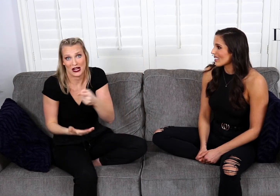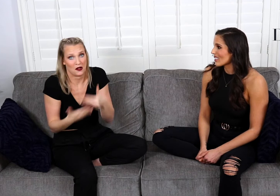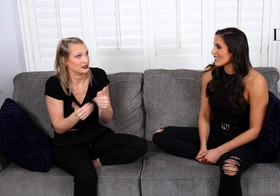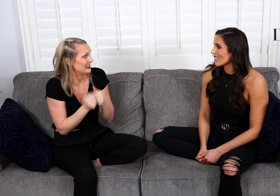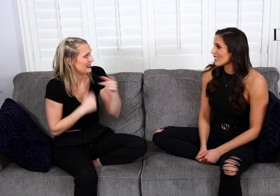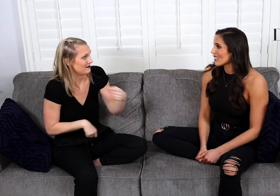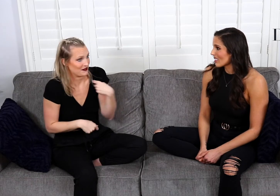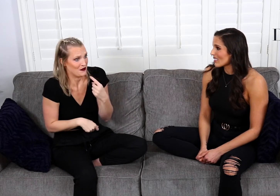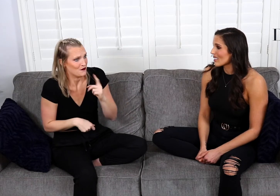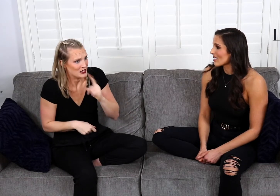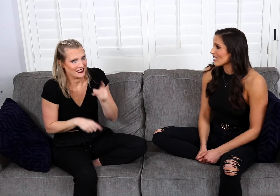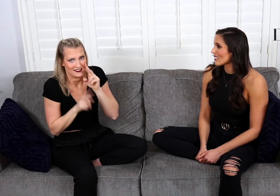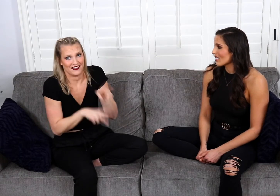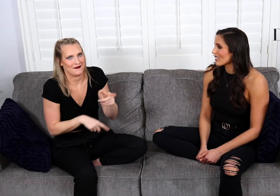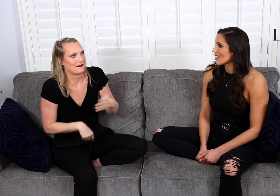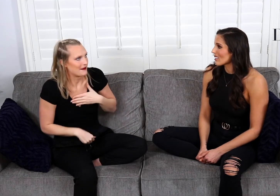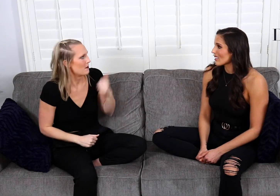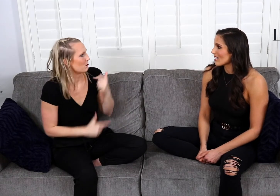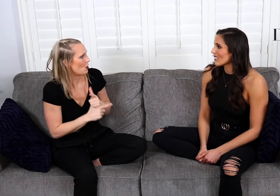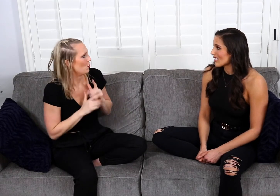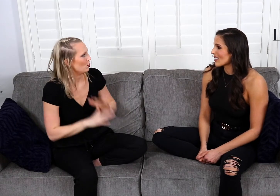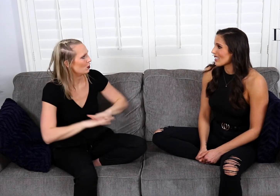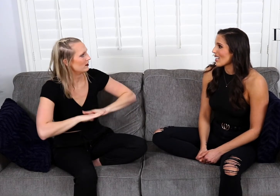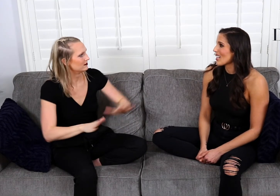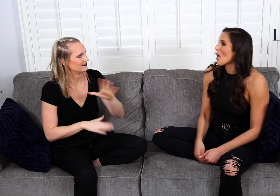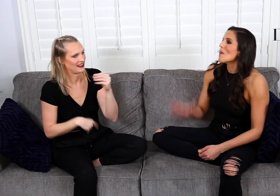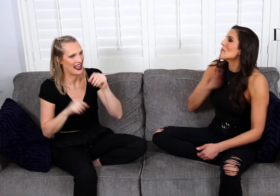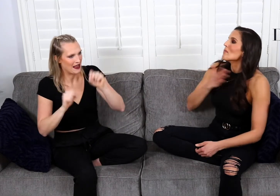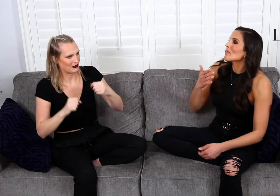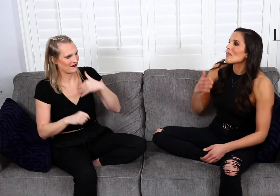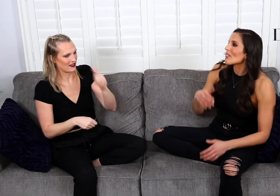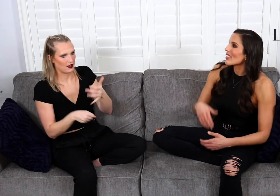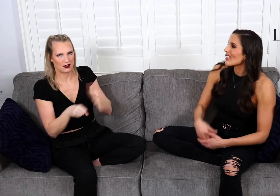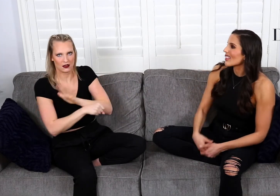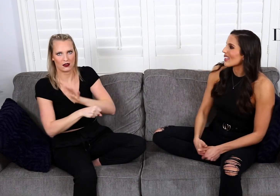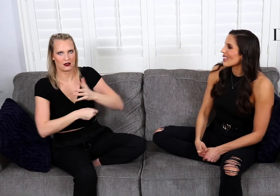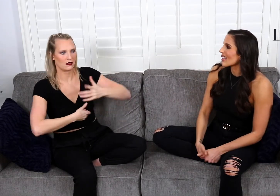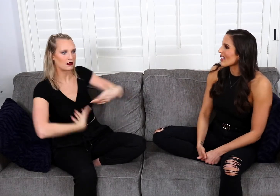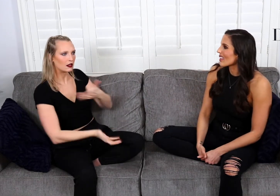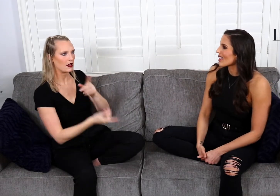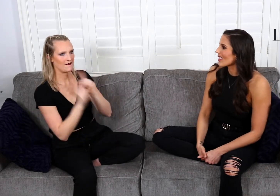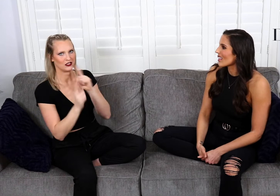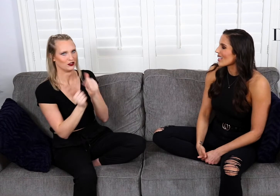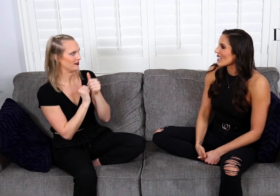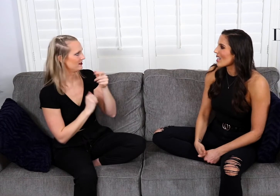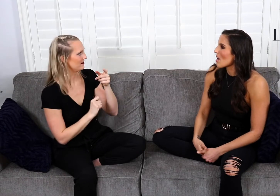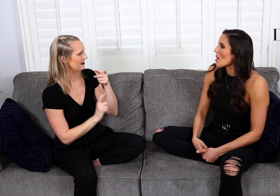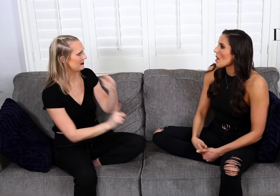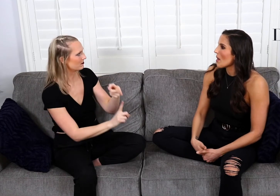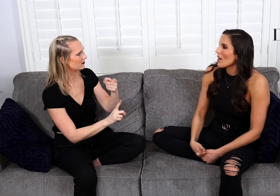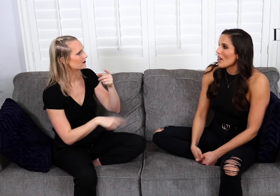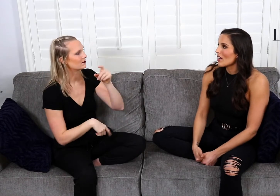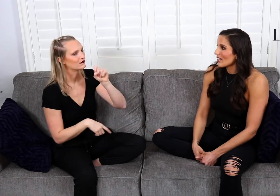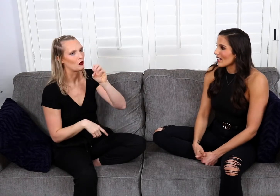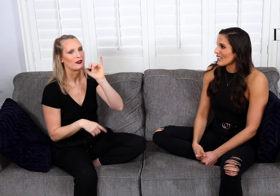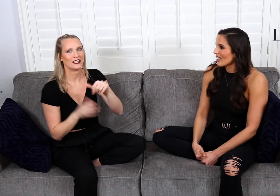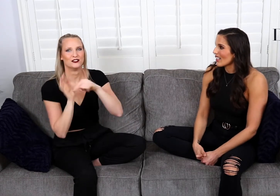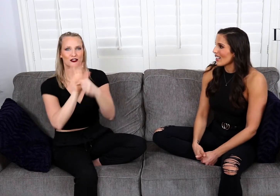and I'm actually really close to him and I truly view him as my brother. And we have full interactions and conversations